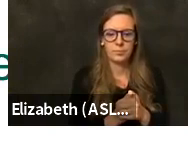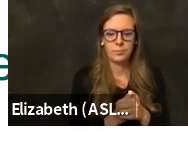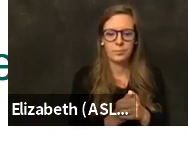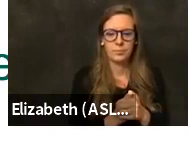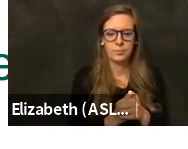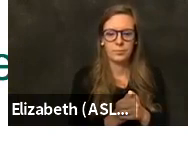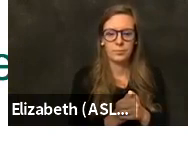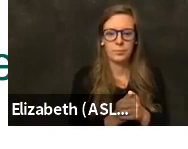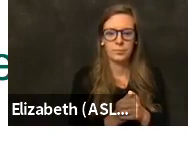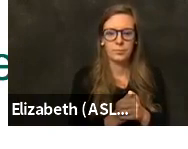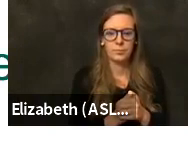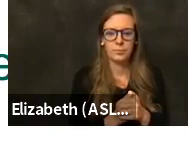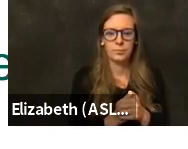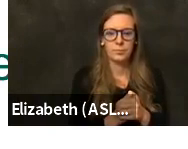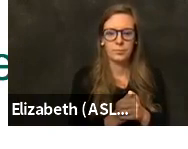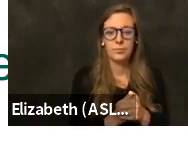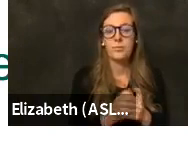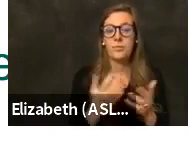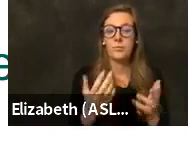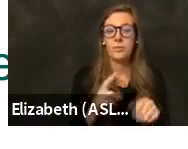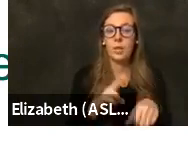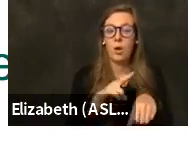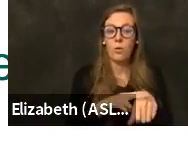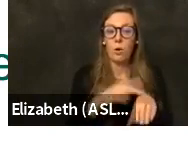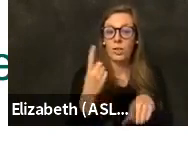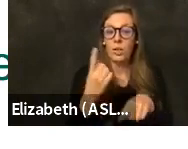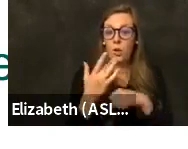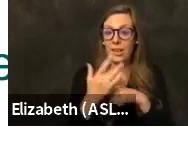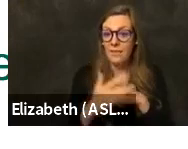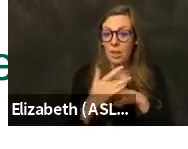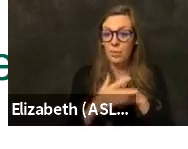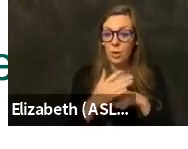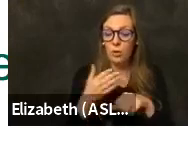So, of course, the only eligible population are those over the age of 16.